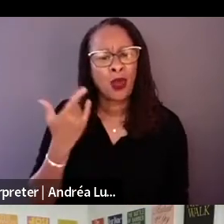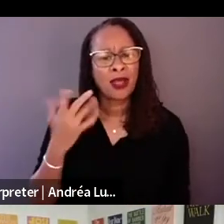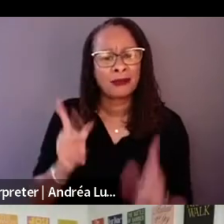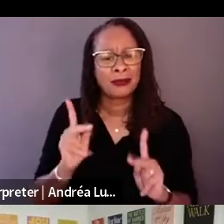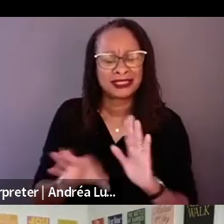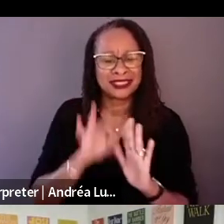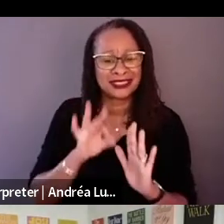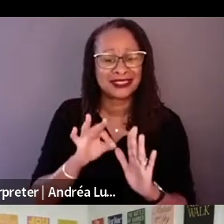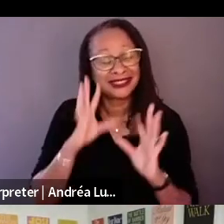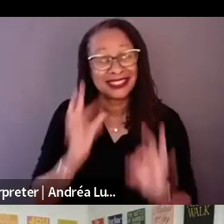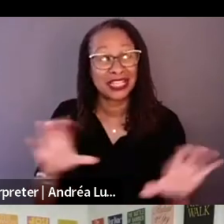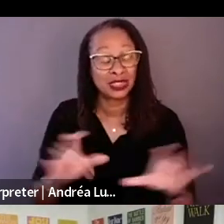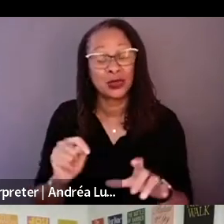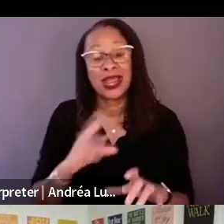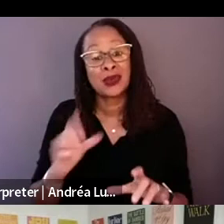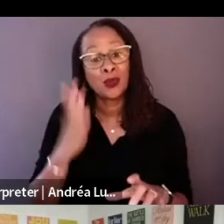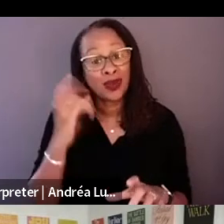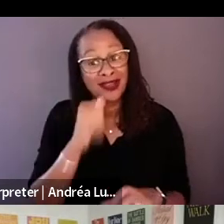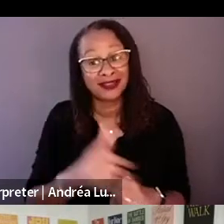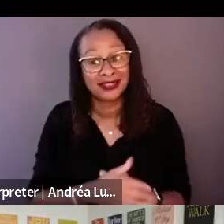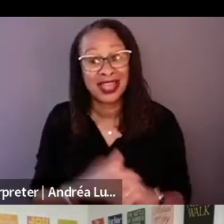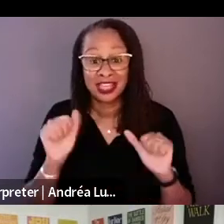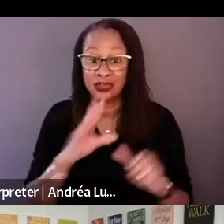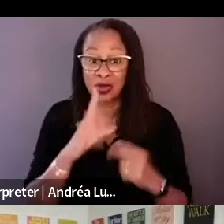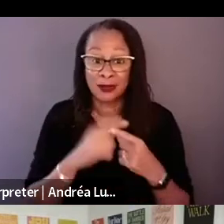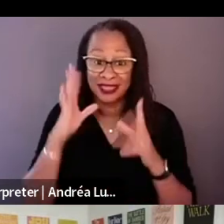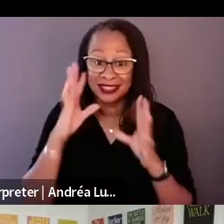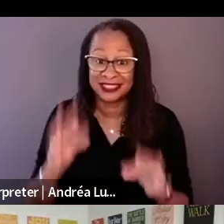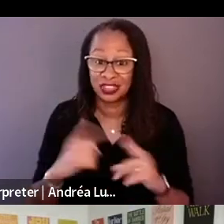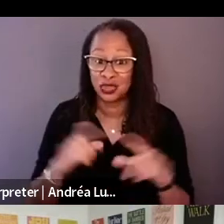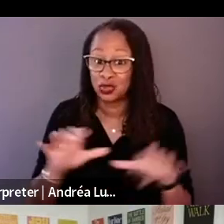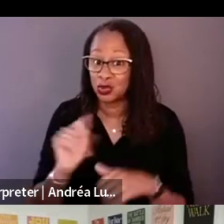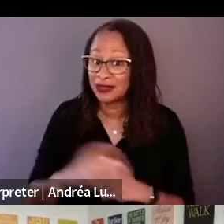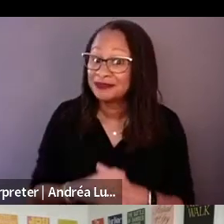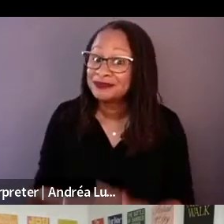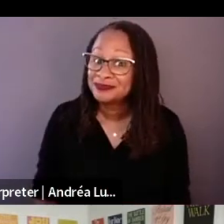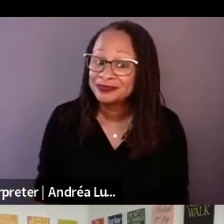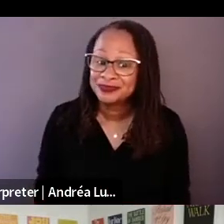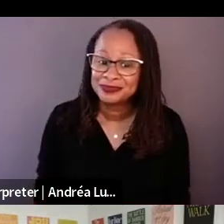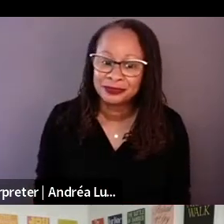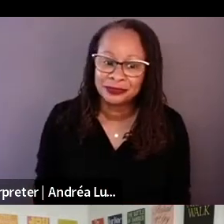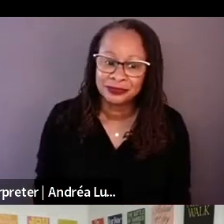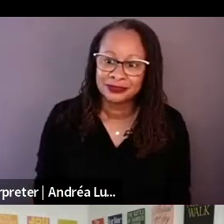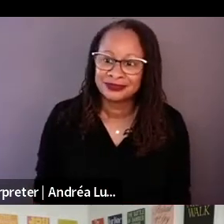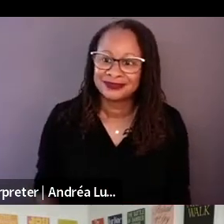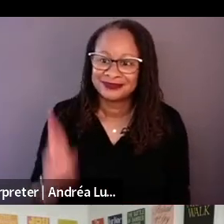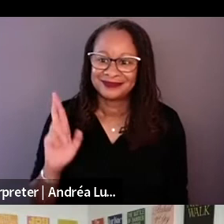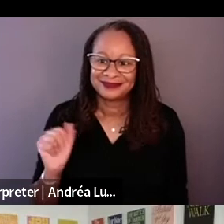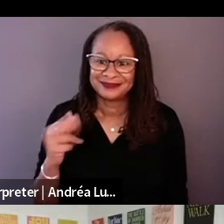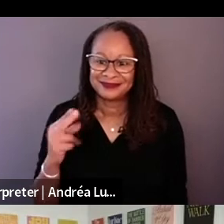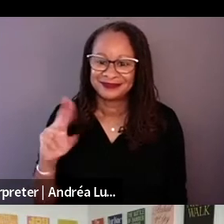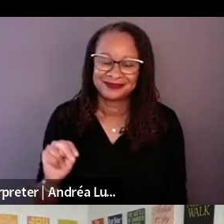Yeah, well, I love the films and the fiction and nonfiction films.